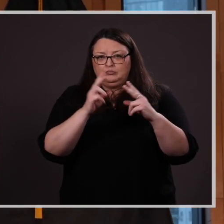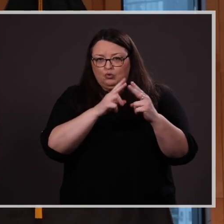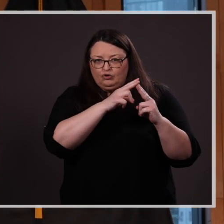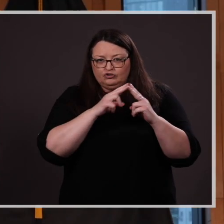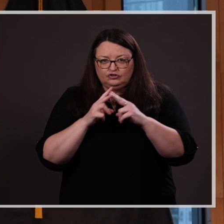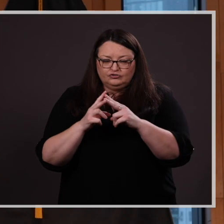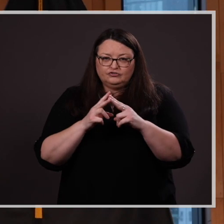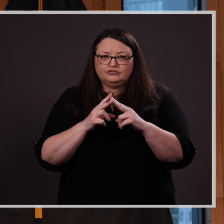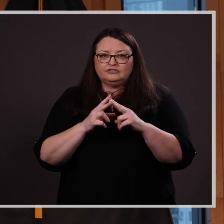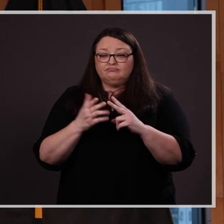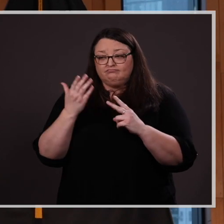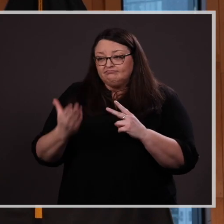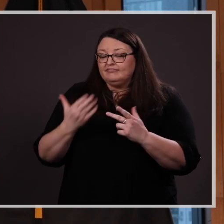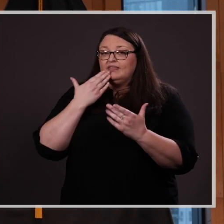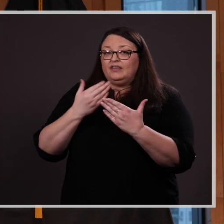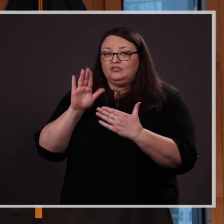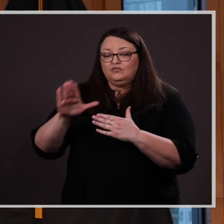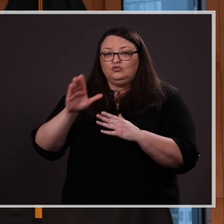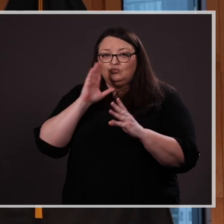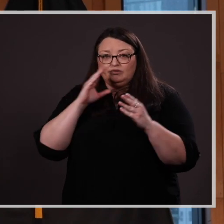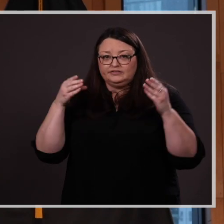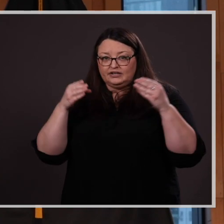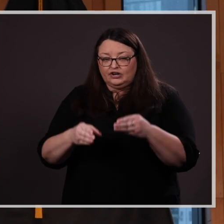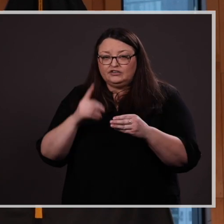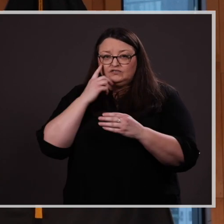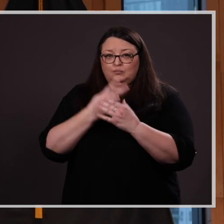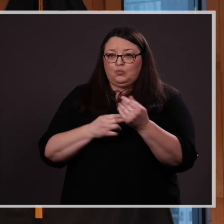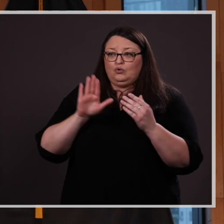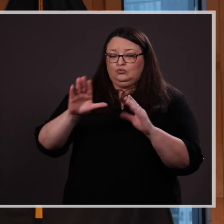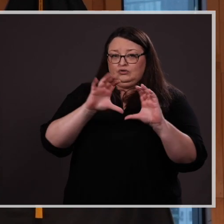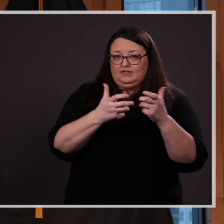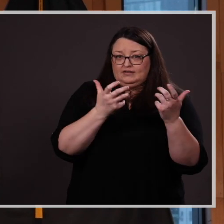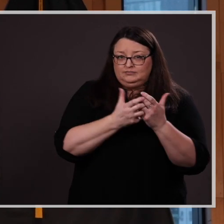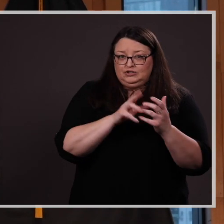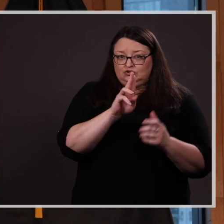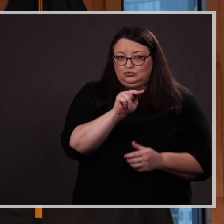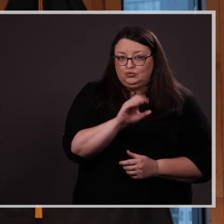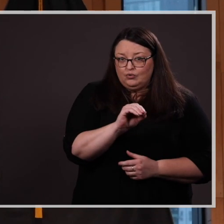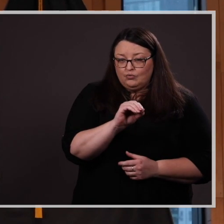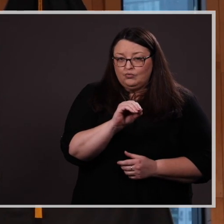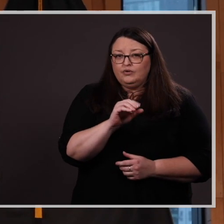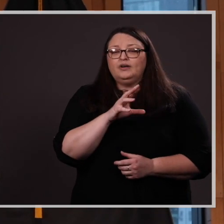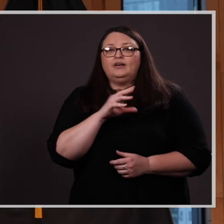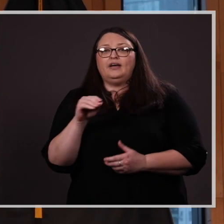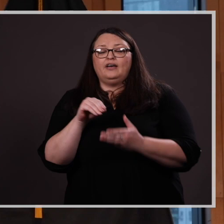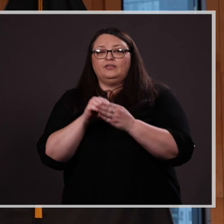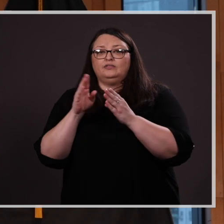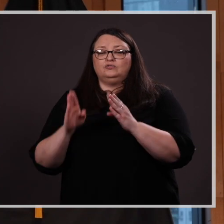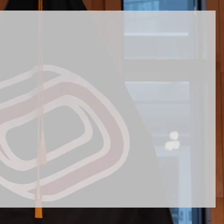Jessica, thank you for your dedication to both your classmates at UNO and the students